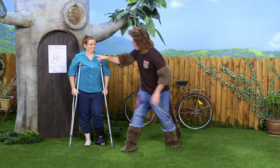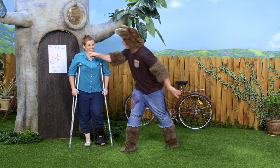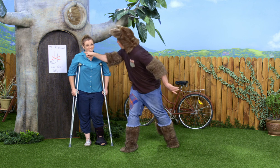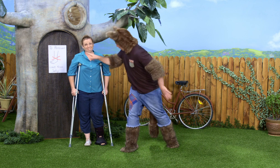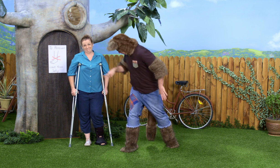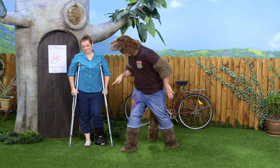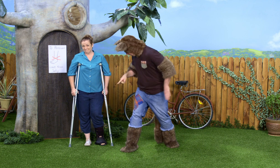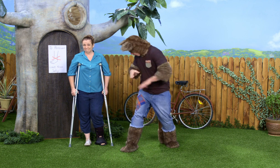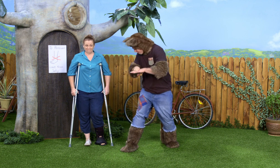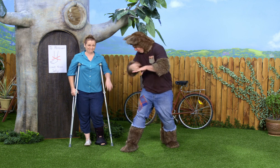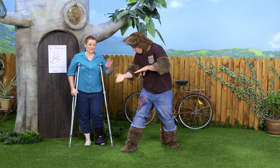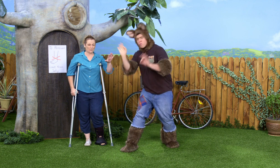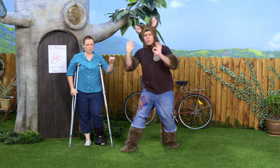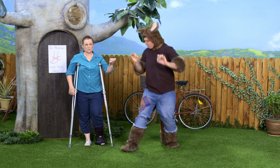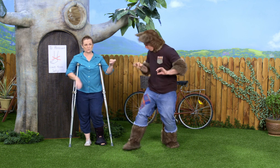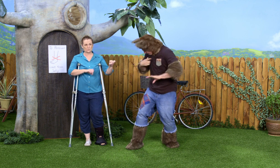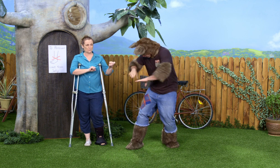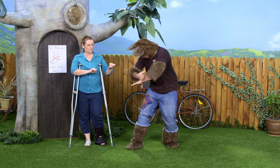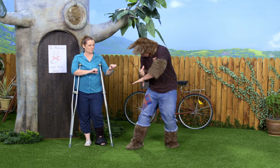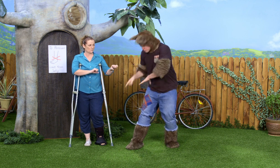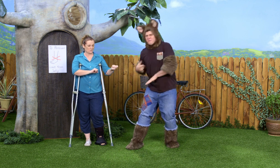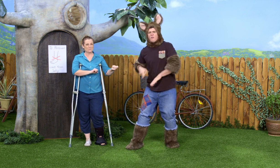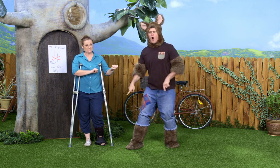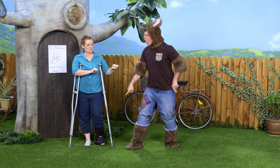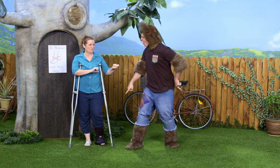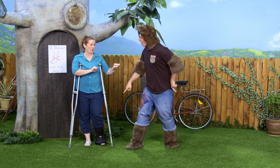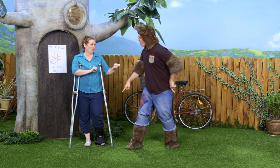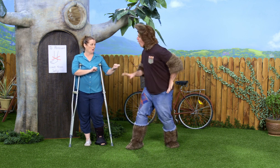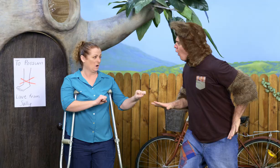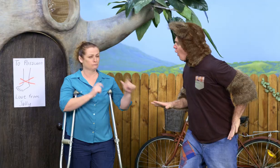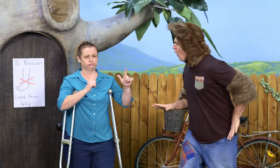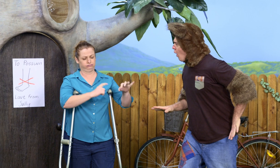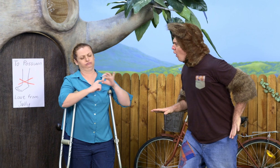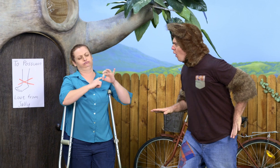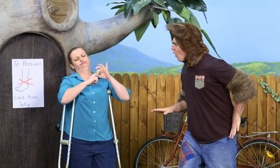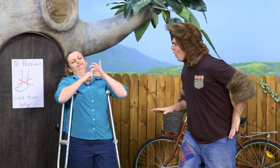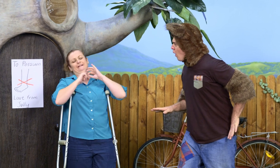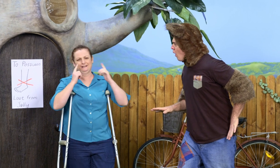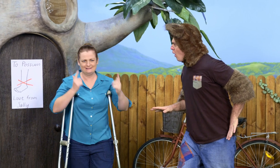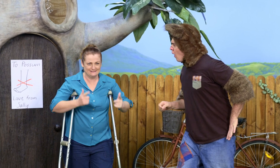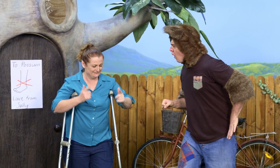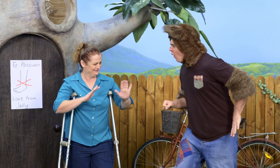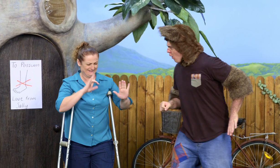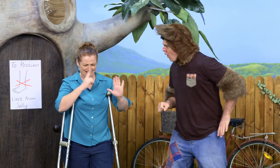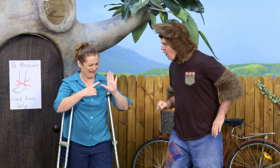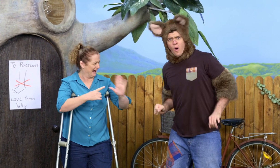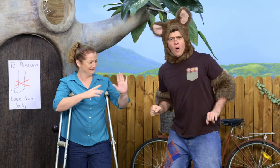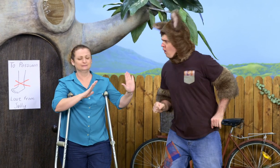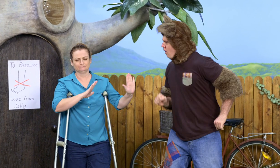Wh... It hasn't fallen off. What's that black boot for? (CHUCKLES) Oh! So many questions, Possum!